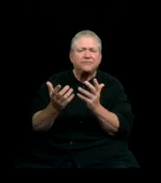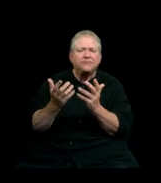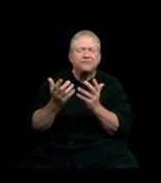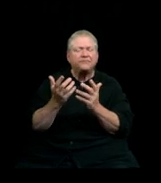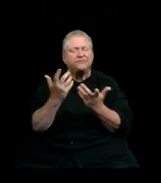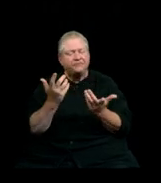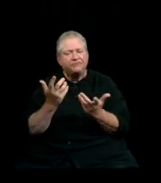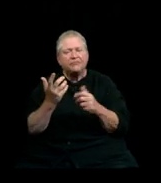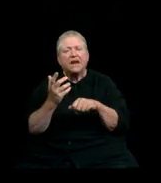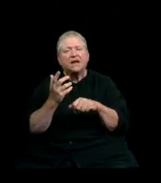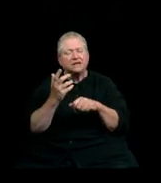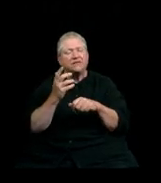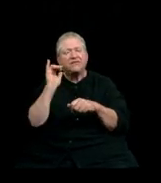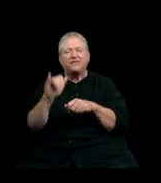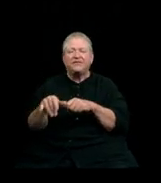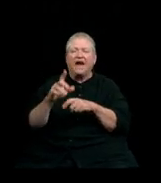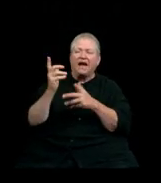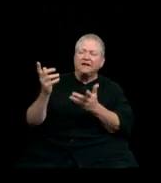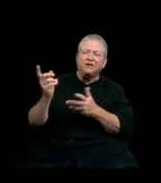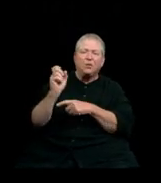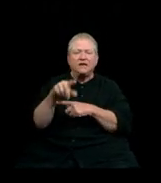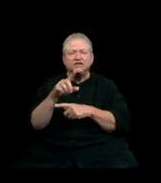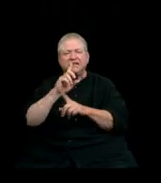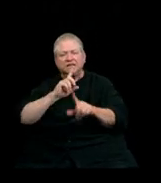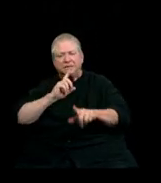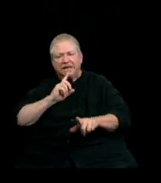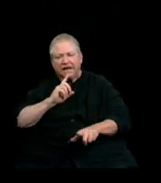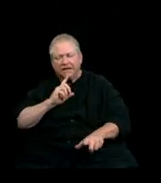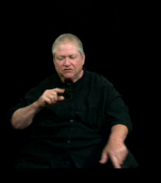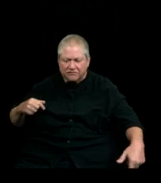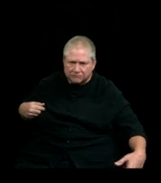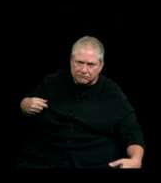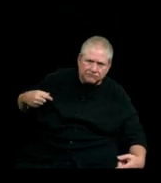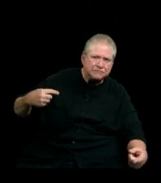Of course, this question has been asked of every graduating class since there have been universities.